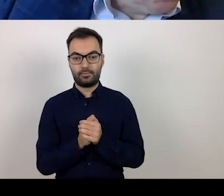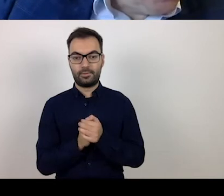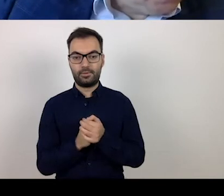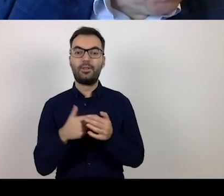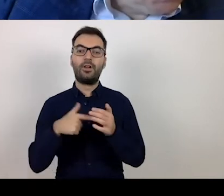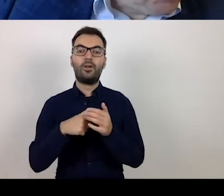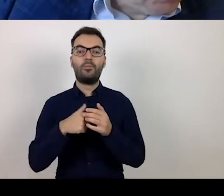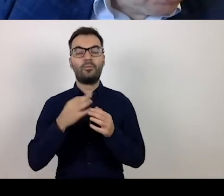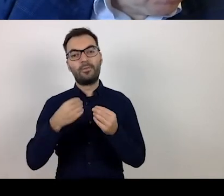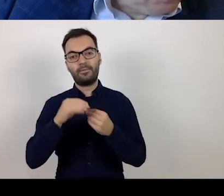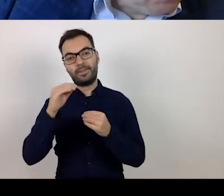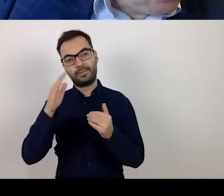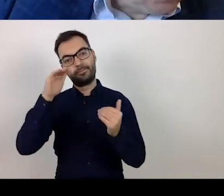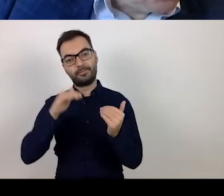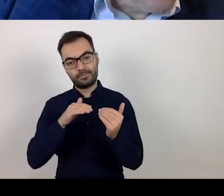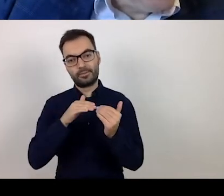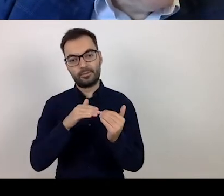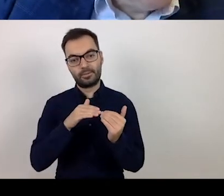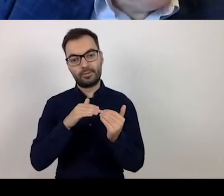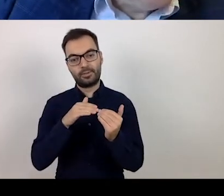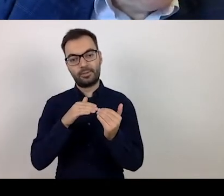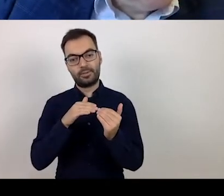which in a way will be targeted at those projects